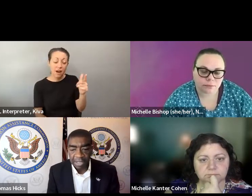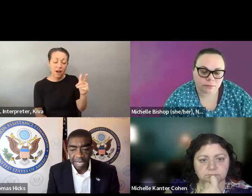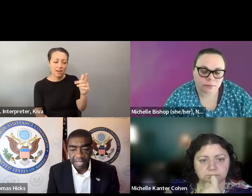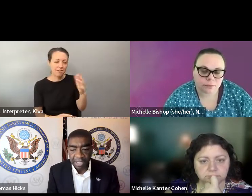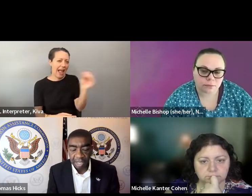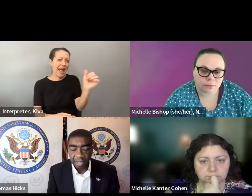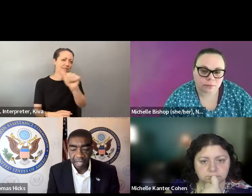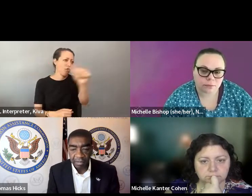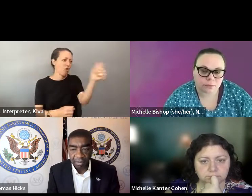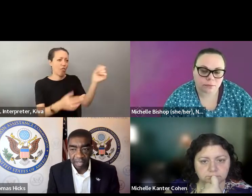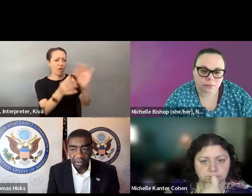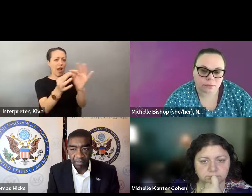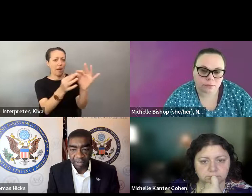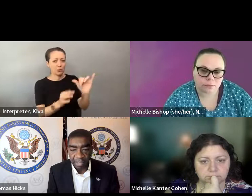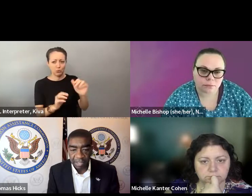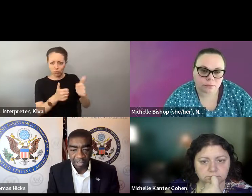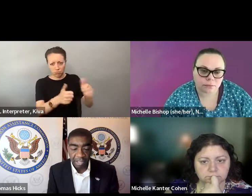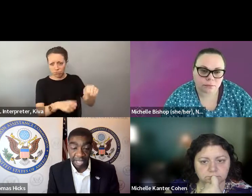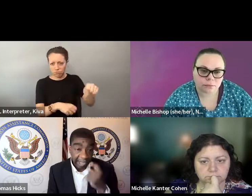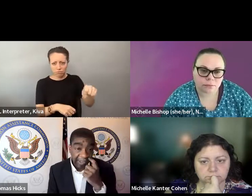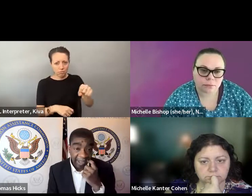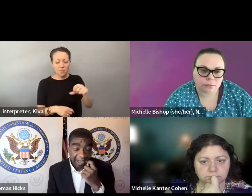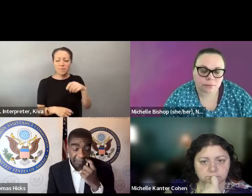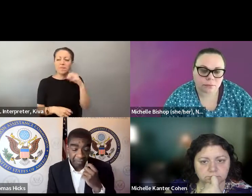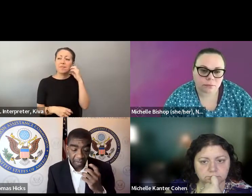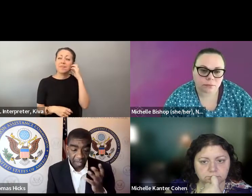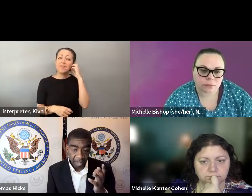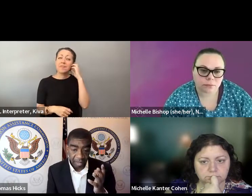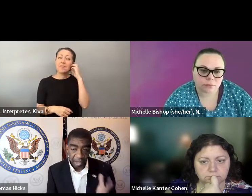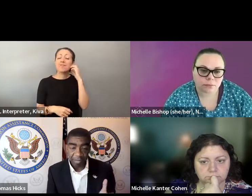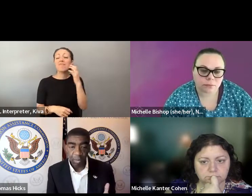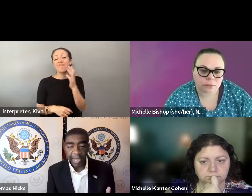add, and I totally agree with what my fellow panelists have said, particularly Doug with not one size fits all, but I